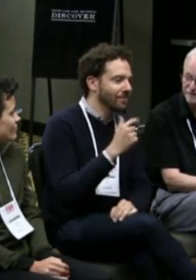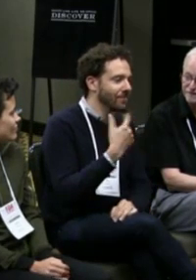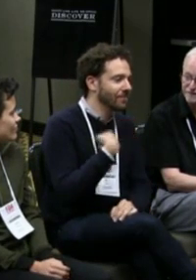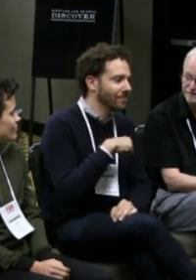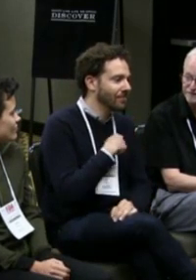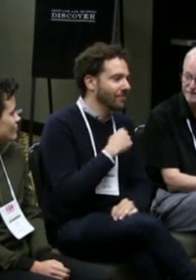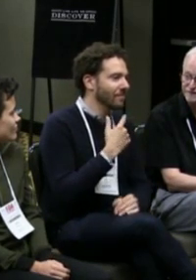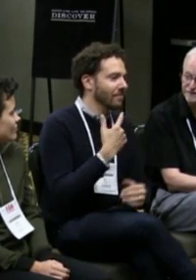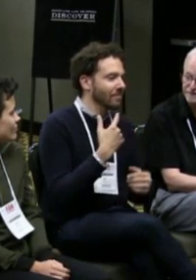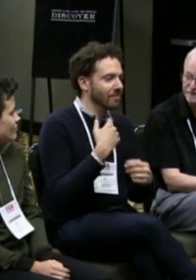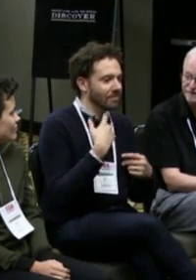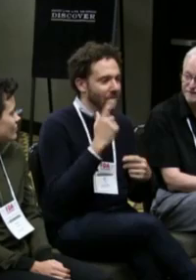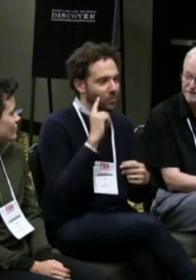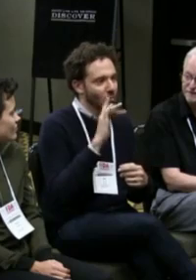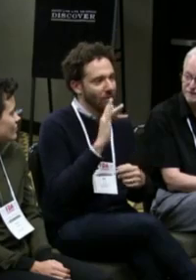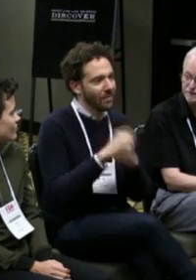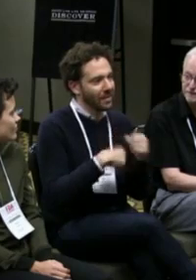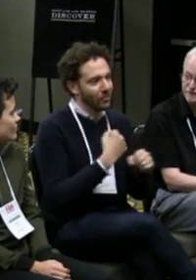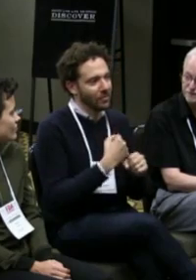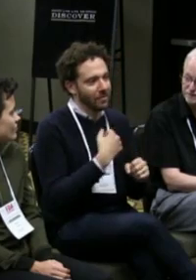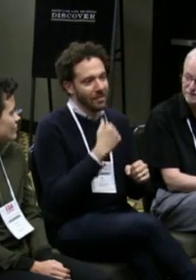(translator) I'm from Deaf West Theater in Los Angeles.